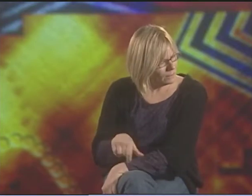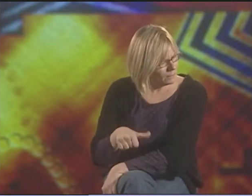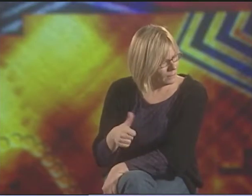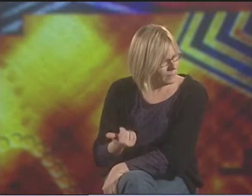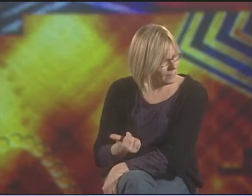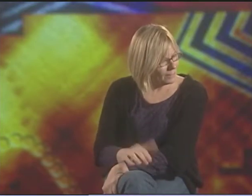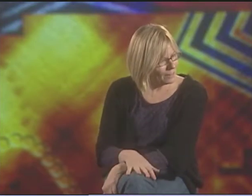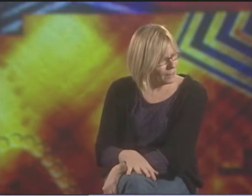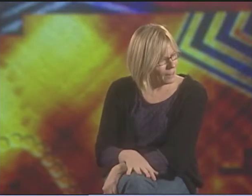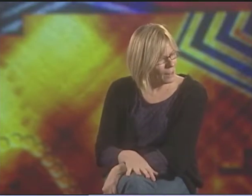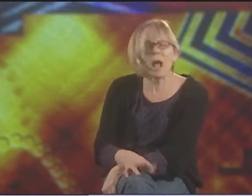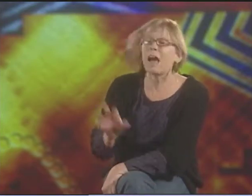WHAT ELSE?